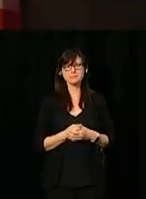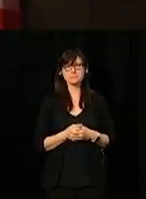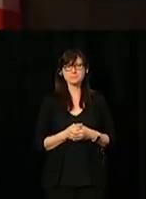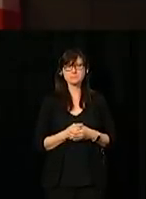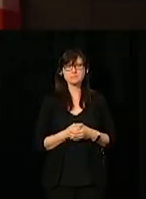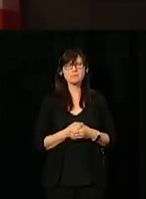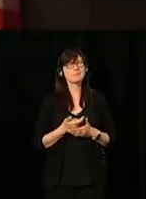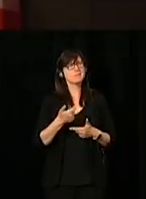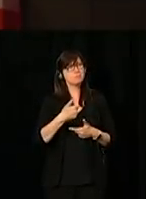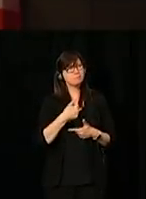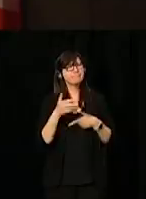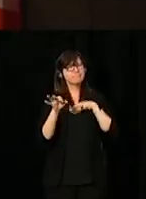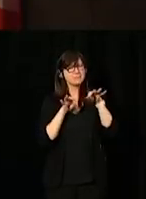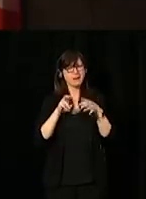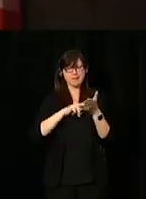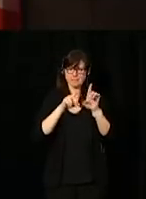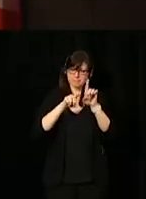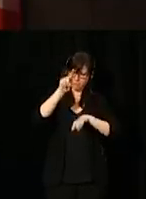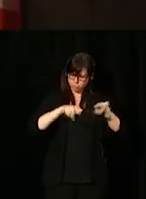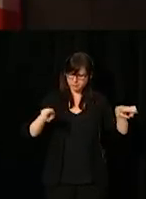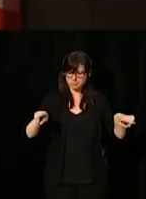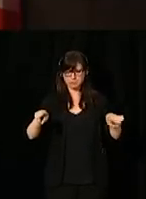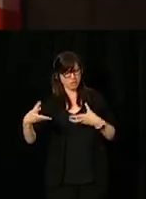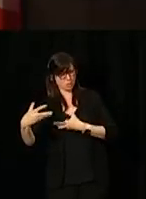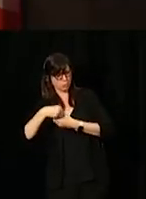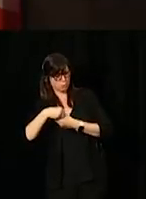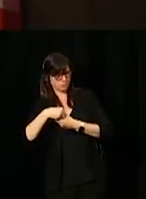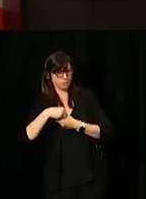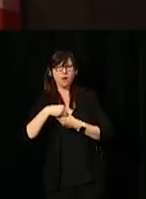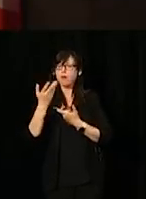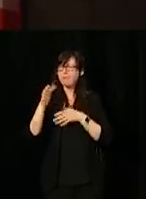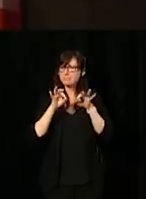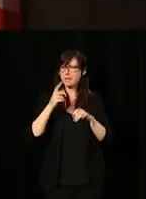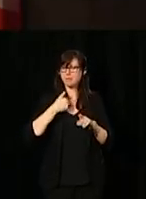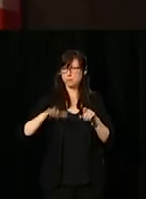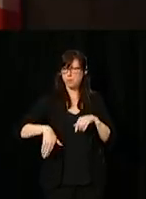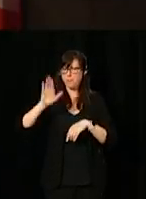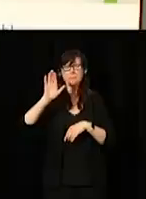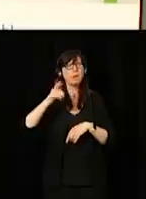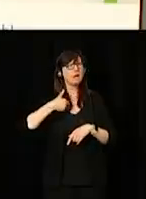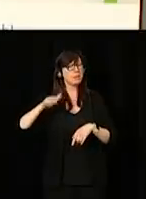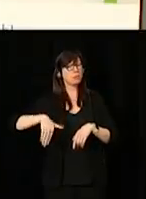When I talk about diversity and inclusion, a little bit about where we grew up. I grew up in Montreal.